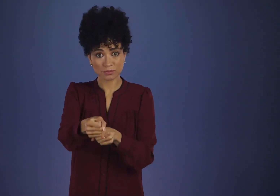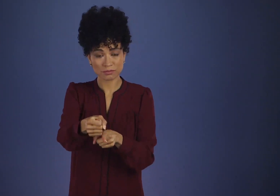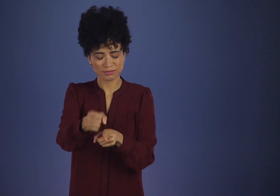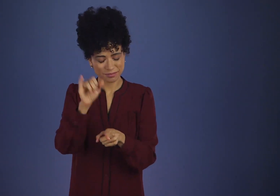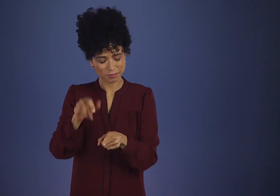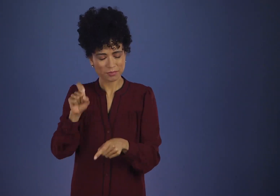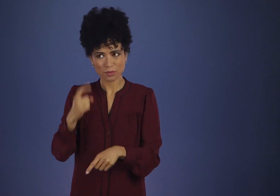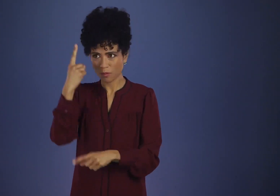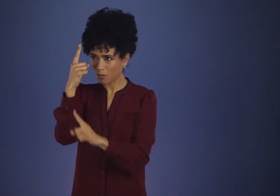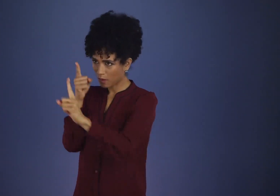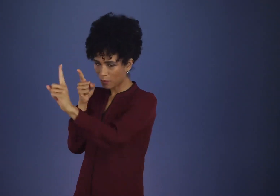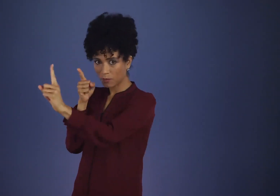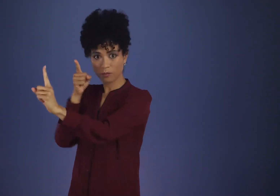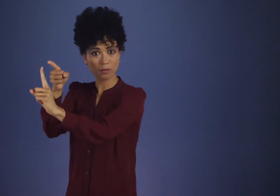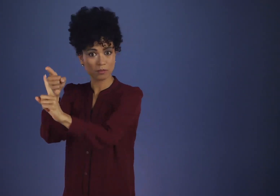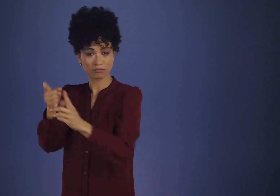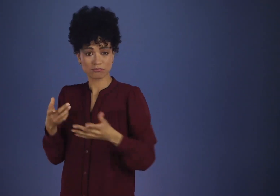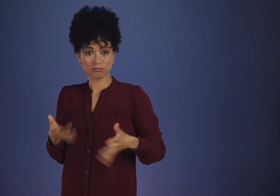Sobriety had to be its sole objective.